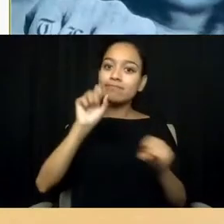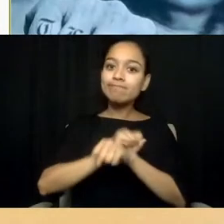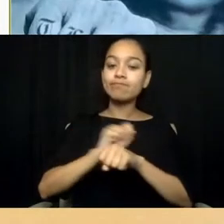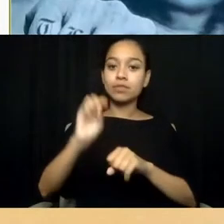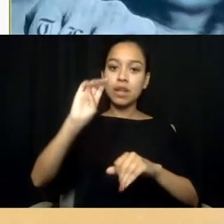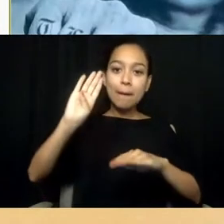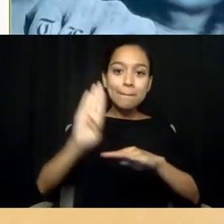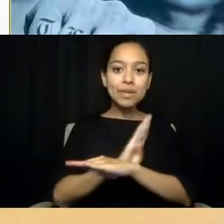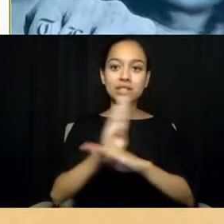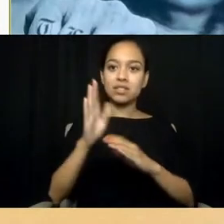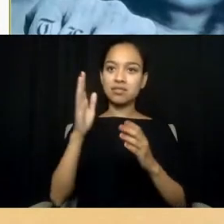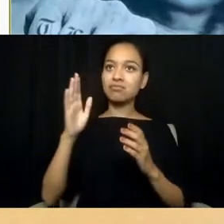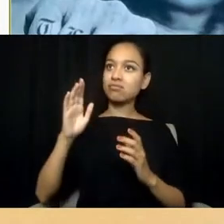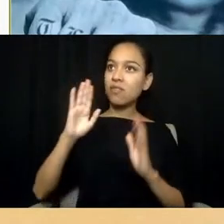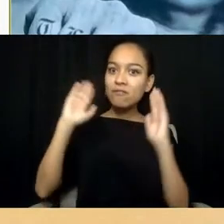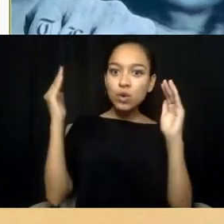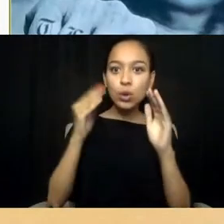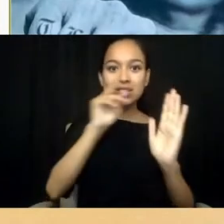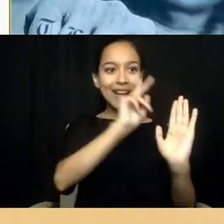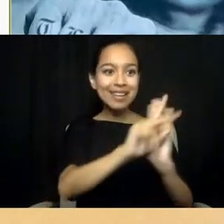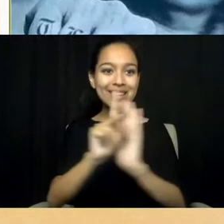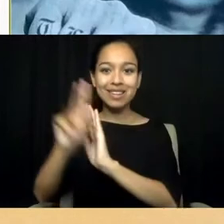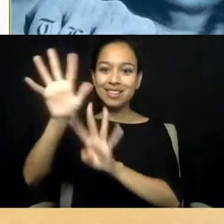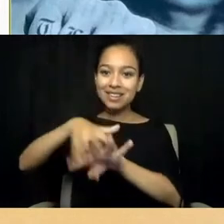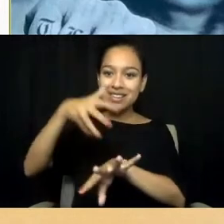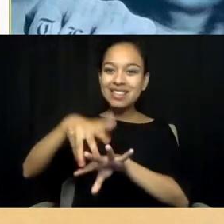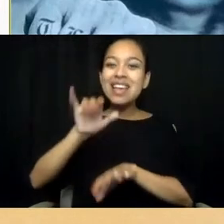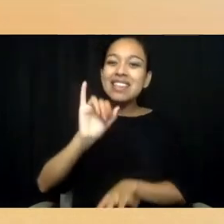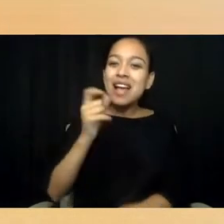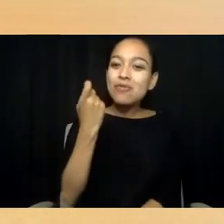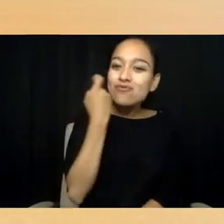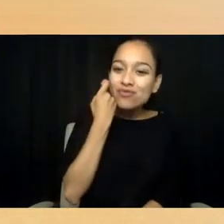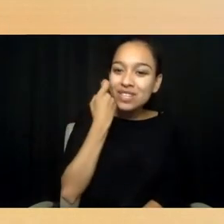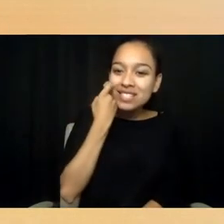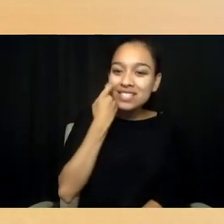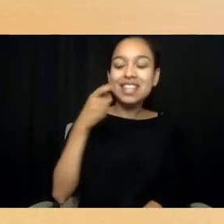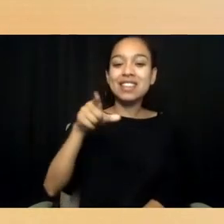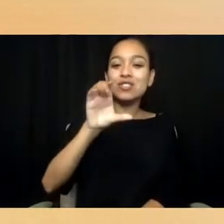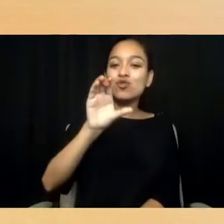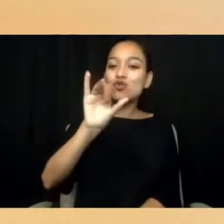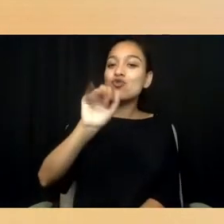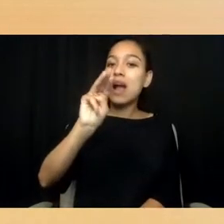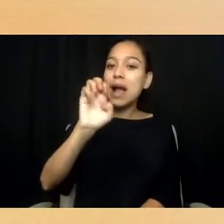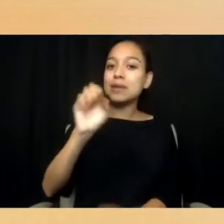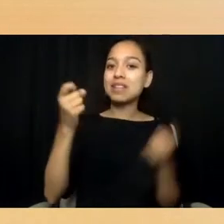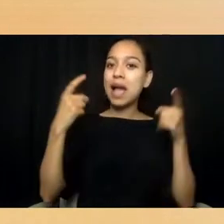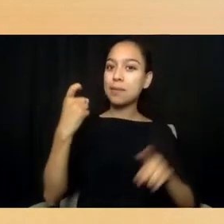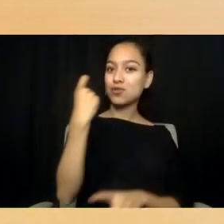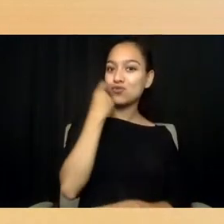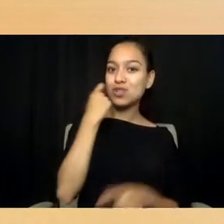That's how recent these crimes are. That we still have Native Americans left in this country